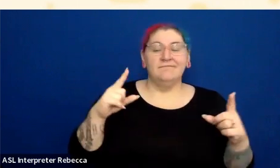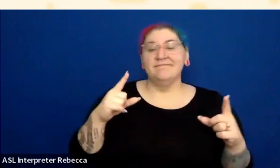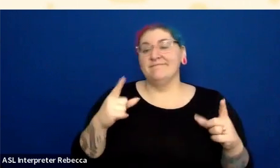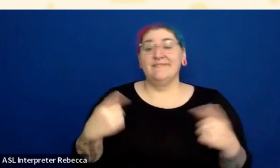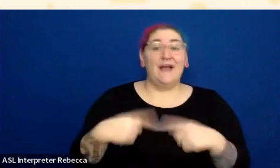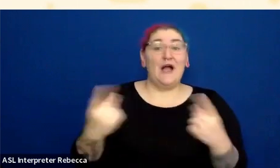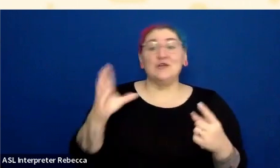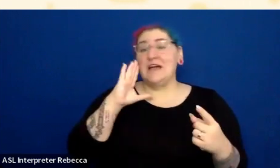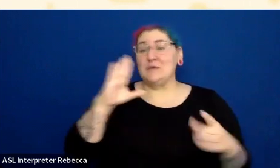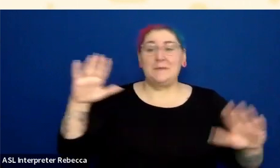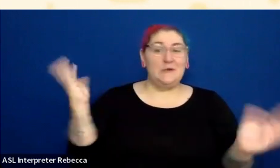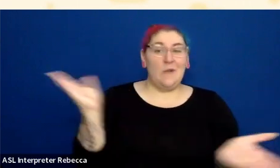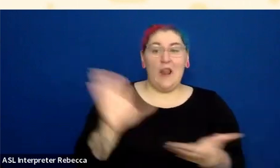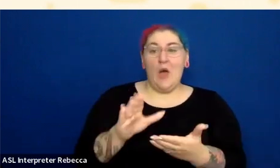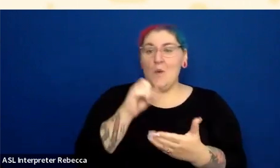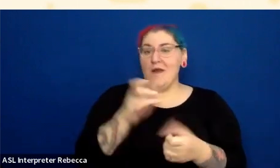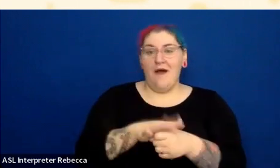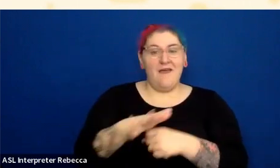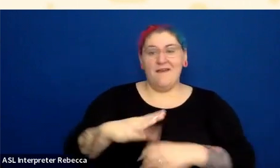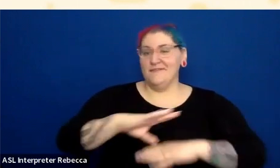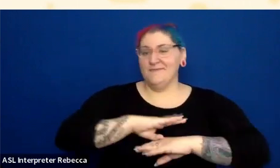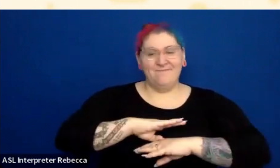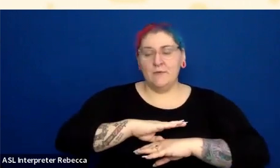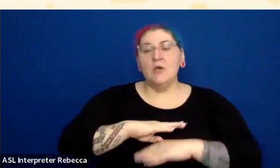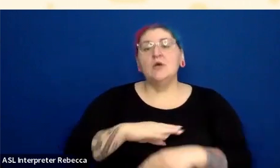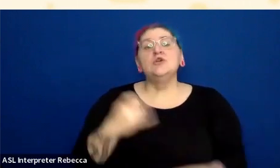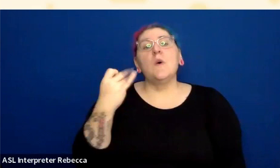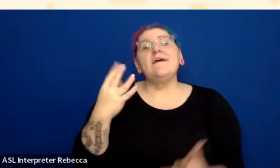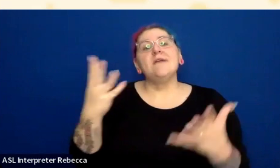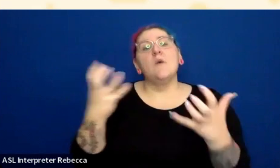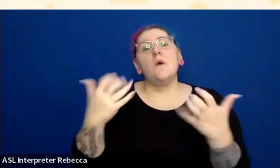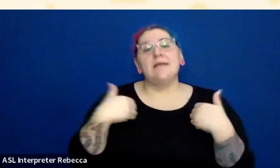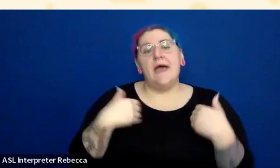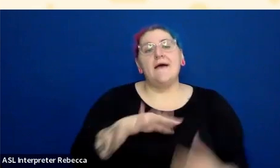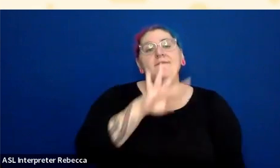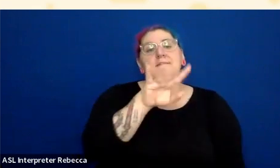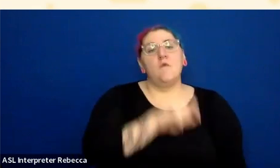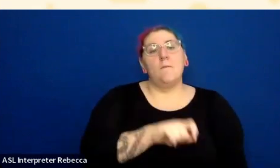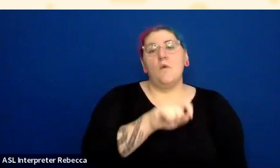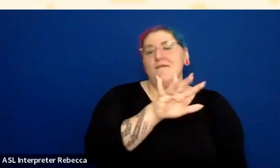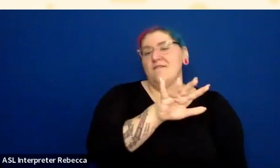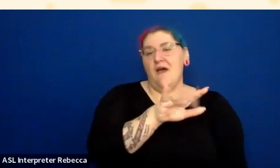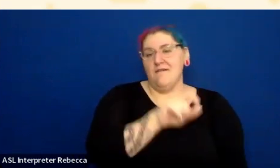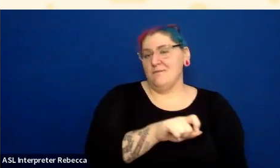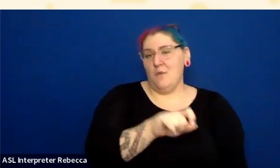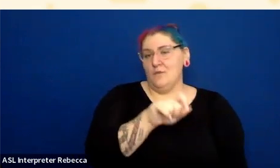So in order to have 3-to-1 difference between the blue and gray, I have got to get that so light that it only has 1.5 to one contrast.